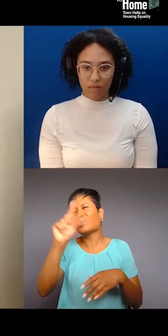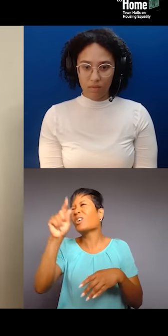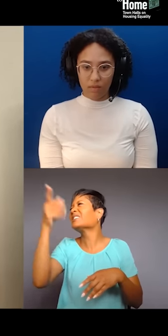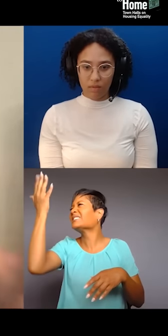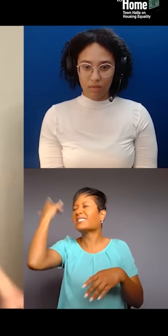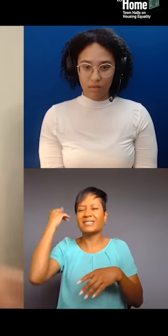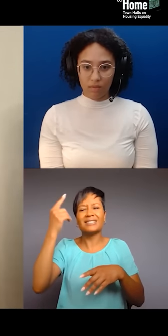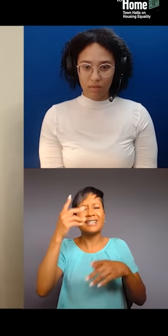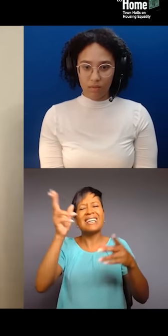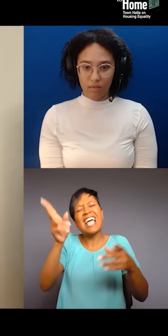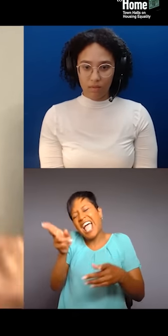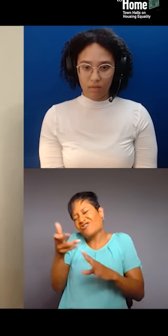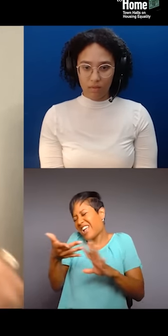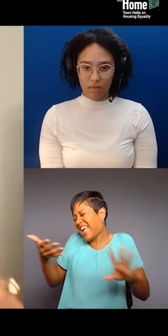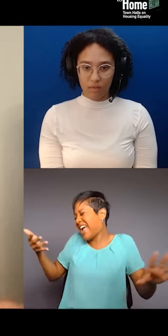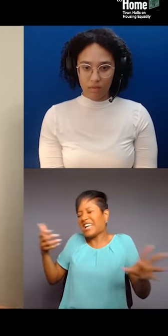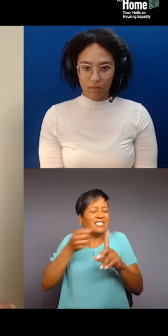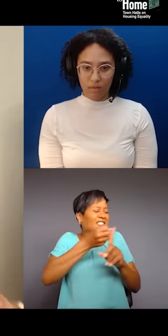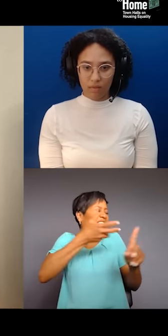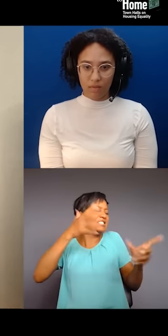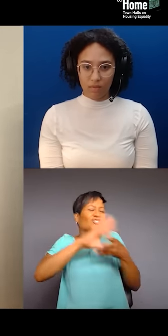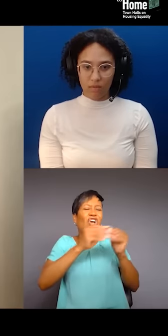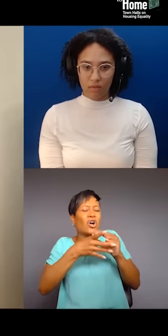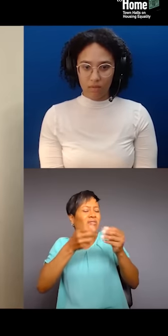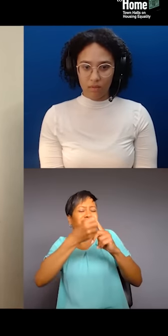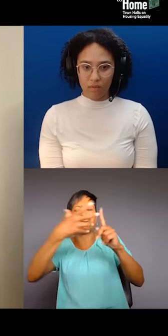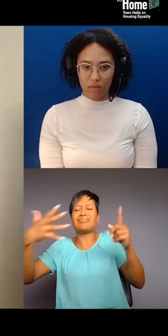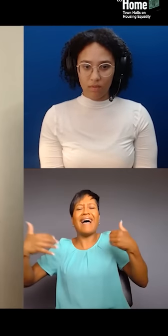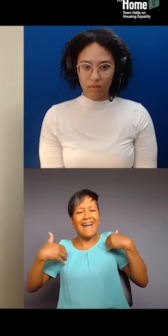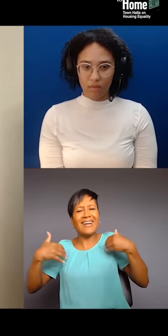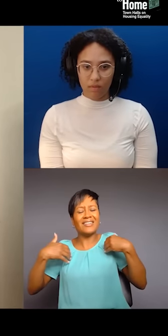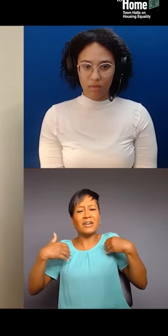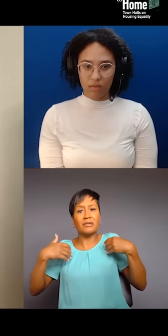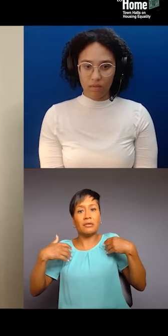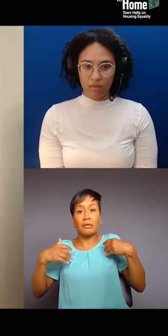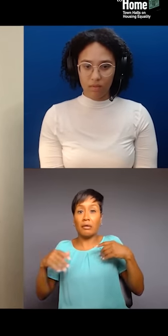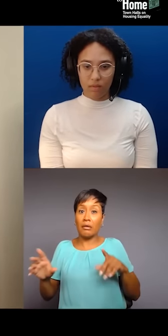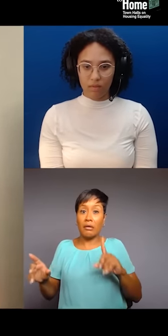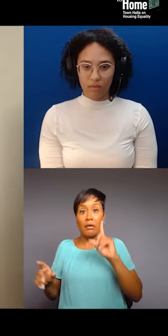multitude of ancestors, a multitude of stories to pull from, and I can't just be the token Muslim